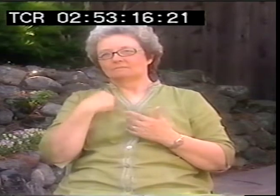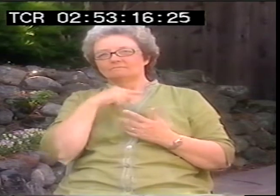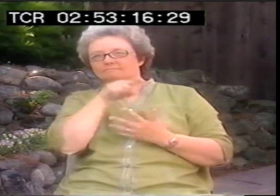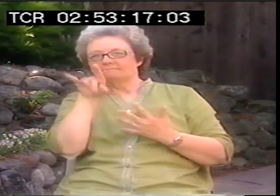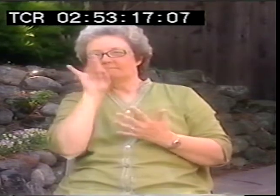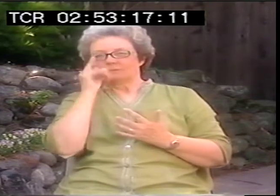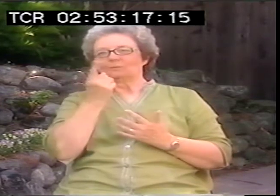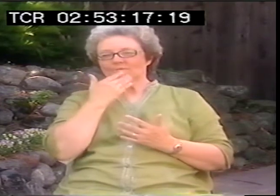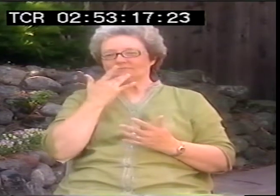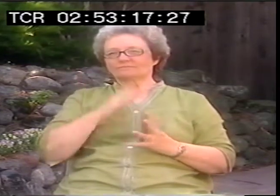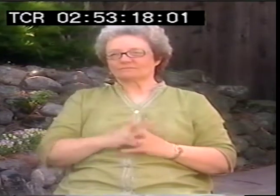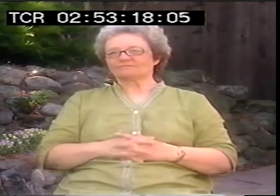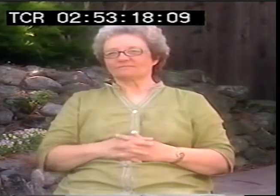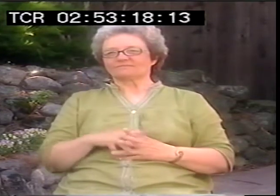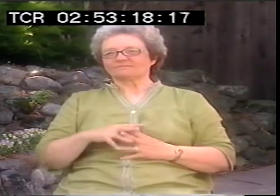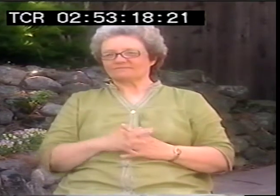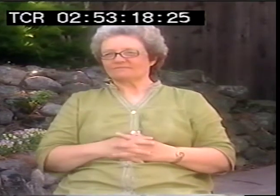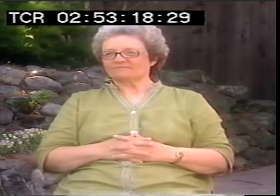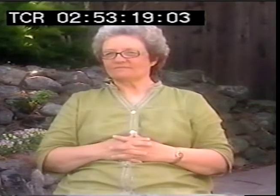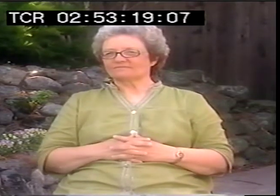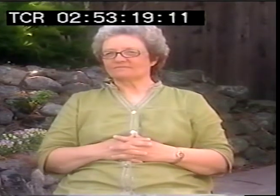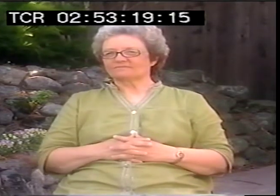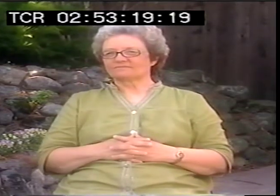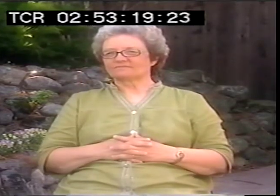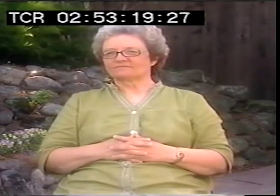That would be nice if you ask them to help pick the colors.